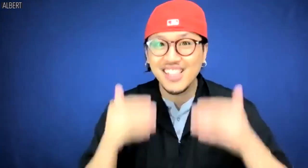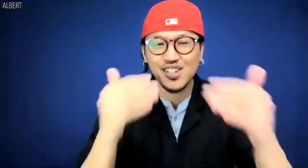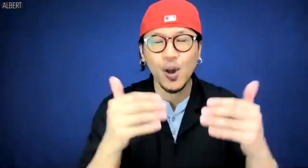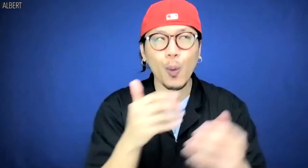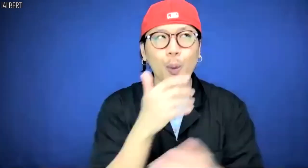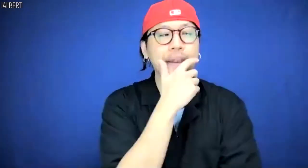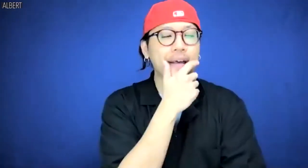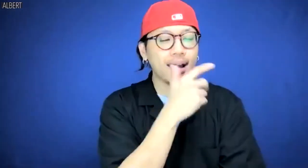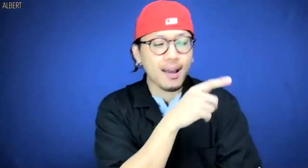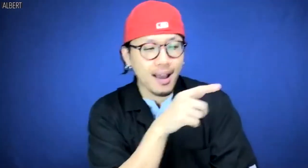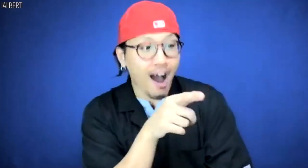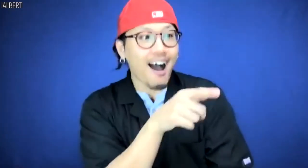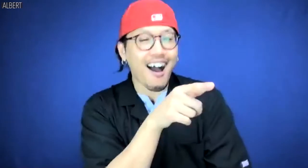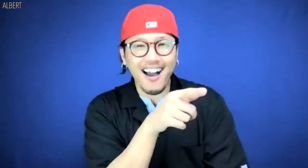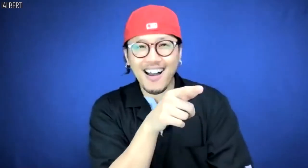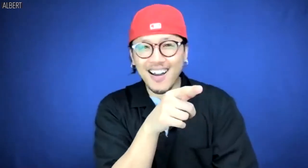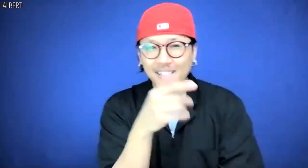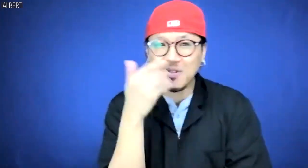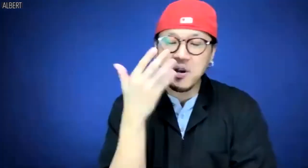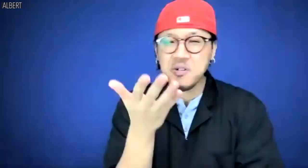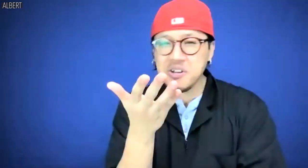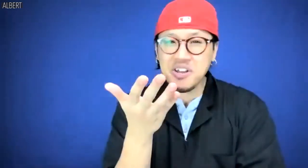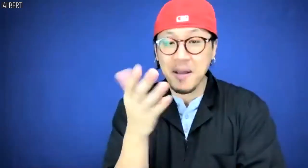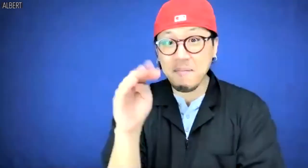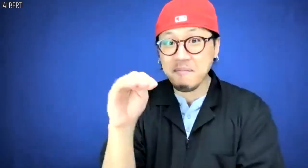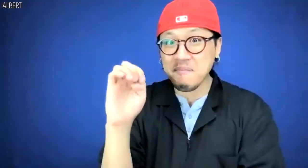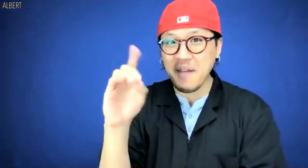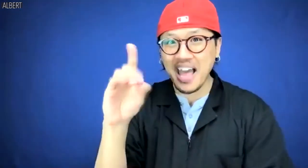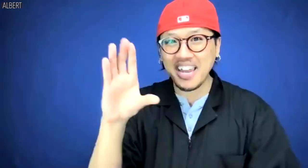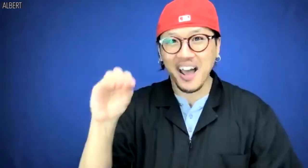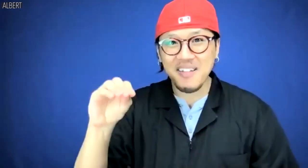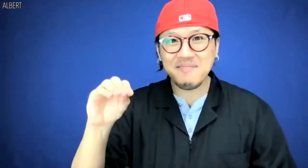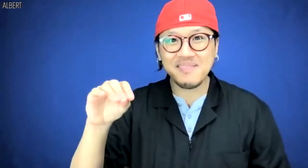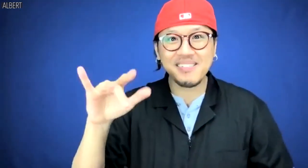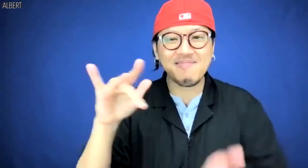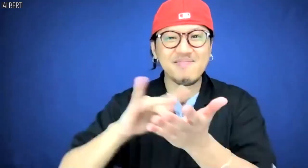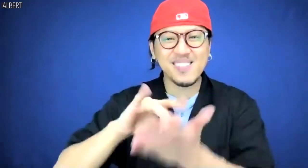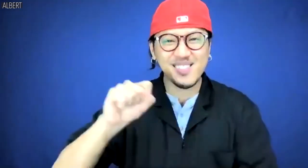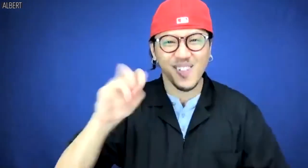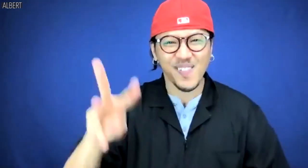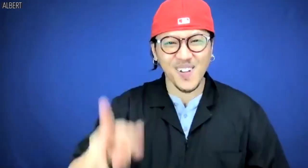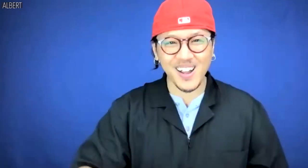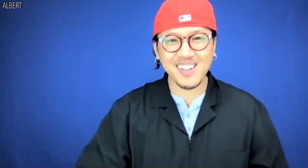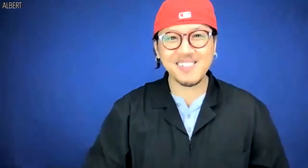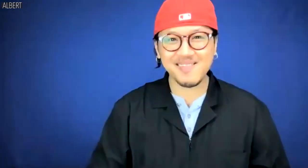Let's go with, I don't know, Medco Medical Software.